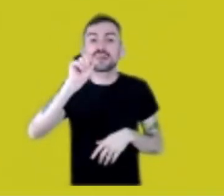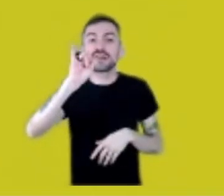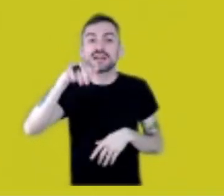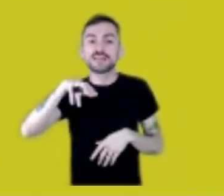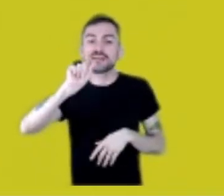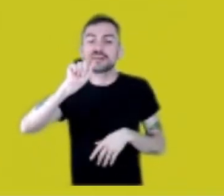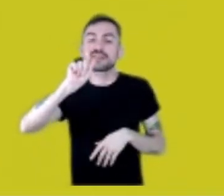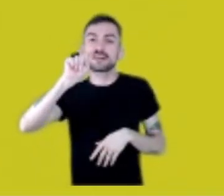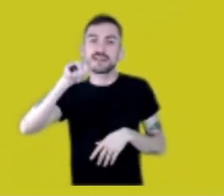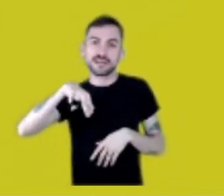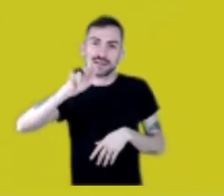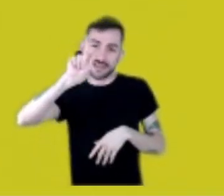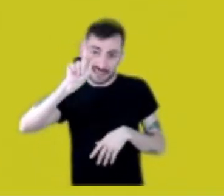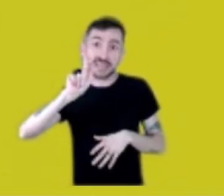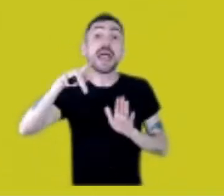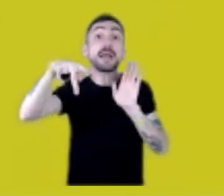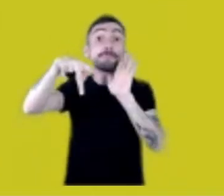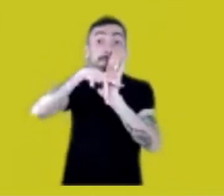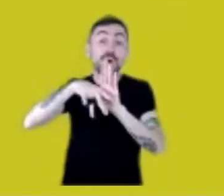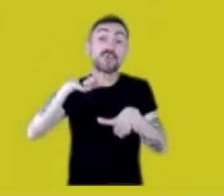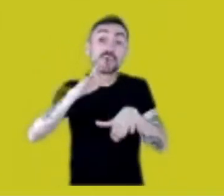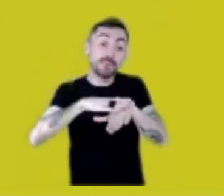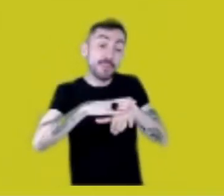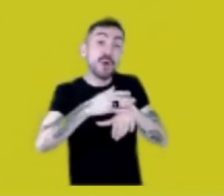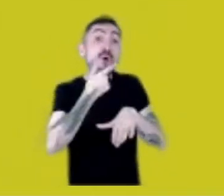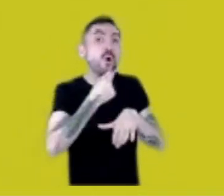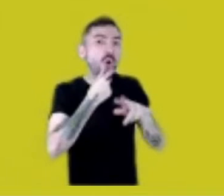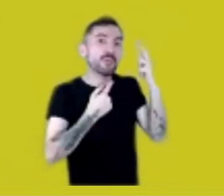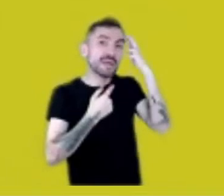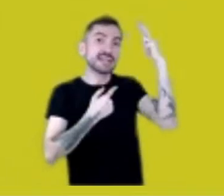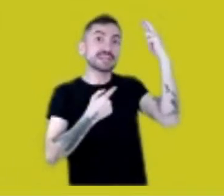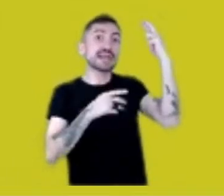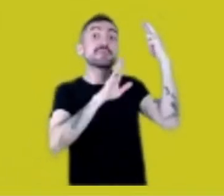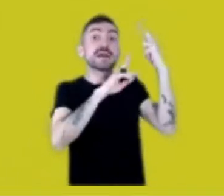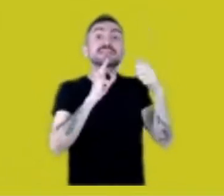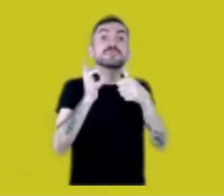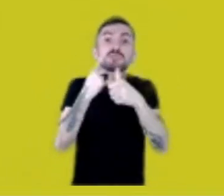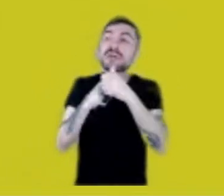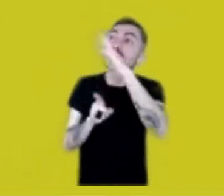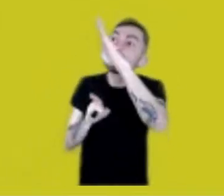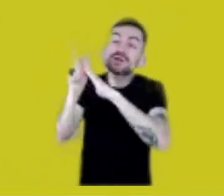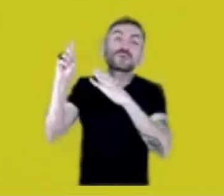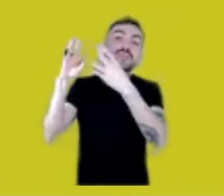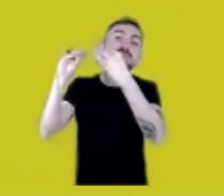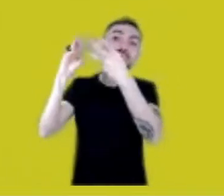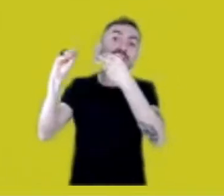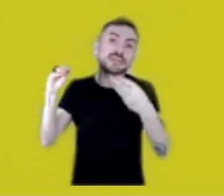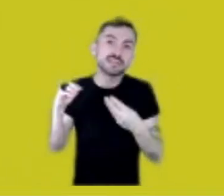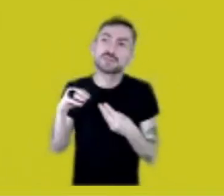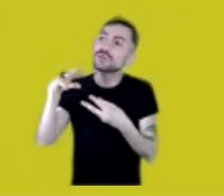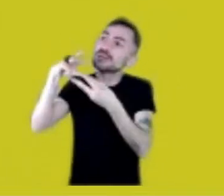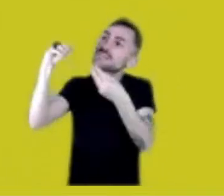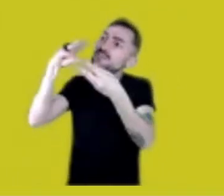but they never decide anything without consulting with the spirits. When they get home, the “spirit” is in the kitchen, cooking dinner,